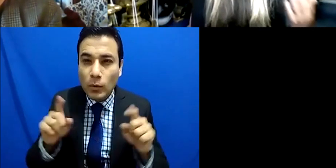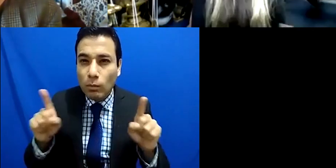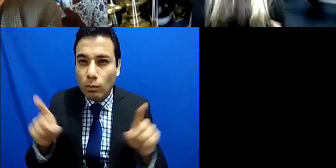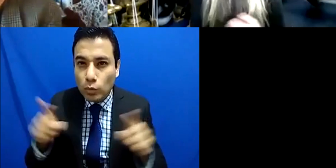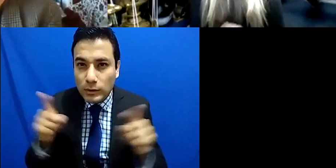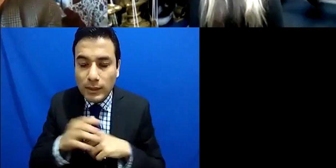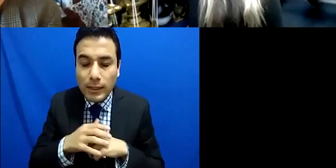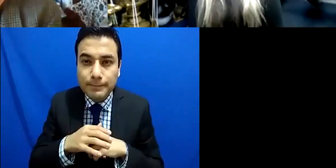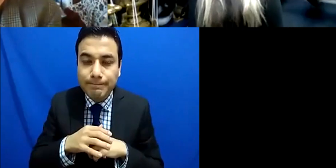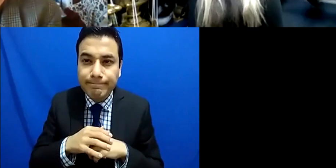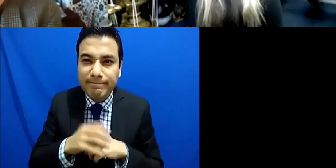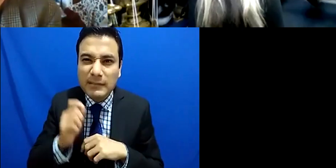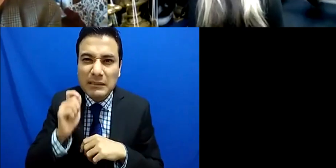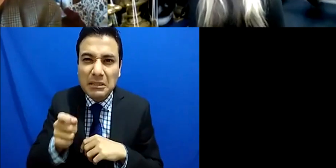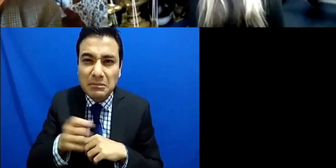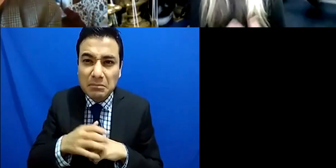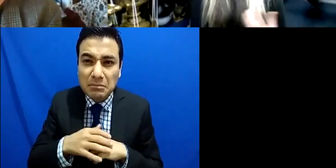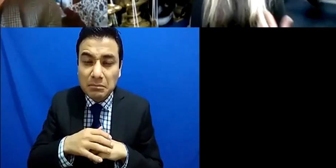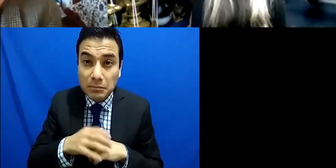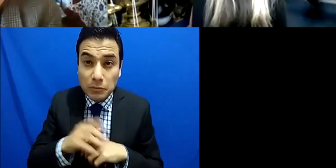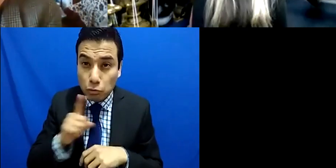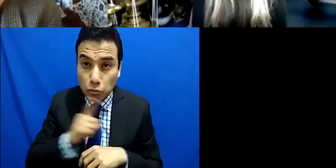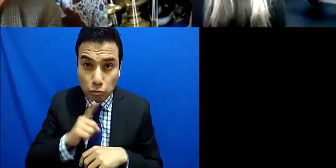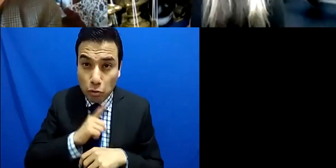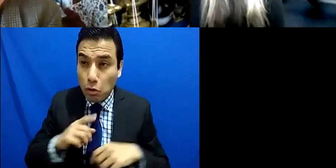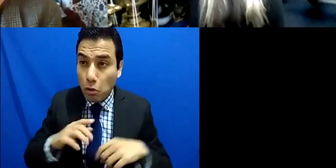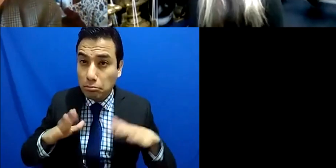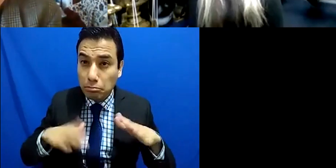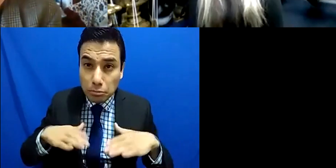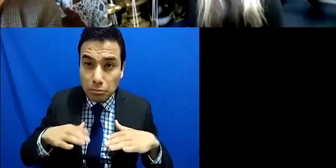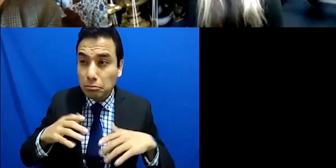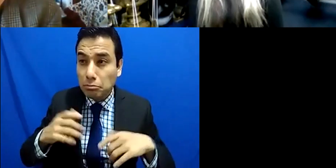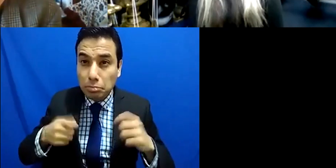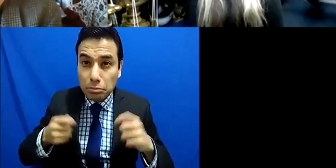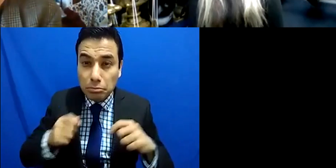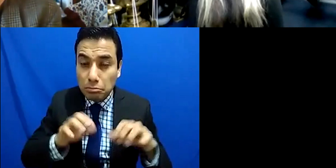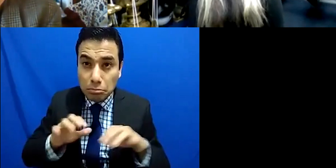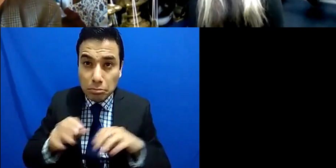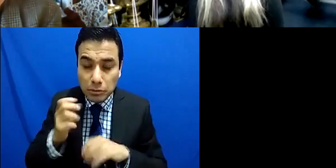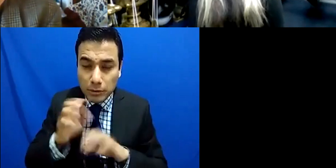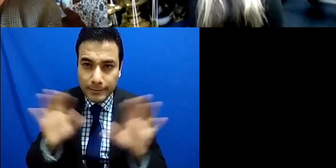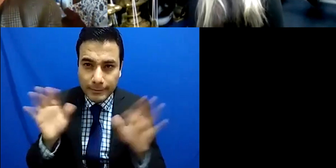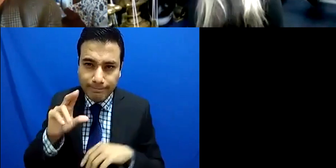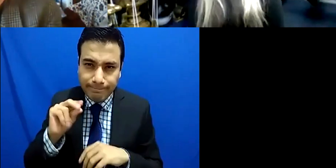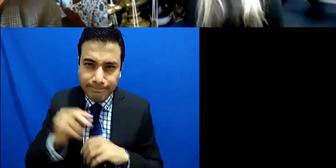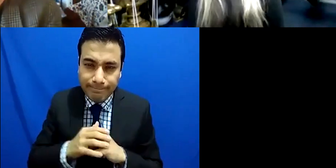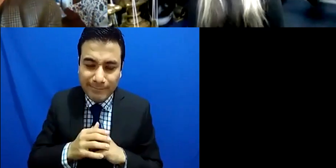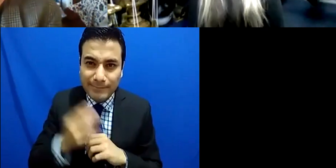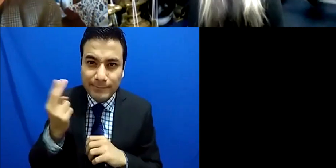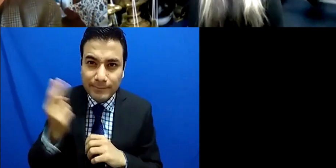side of things you've got music therapy sound therapy we have a lot of organizations who